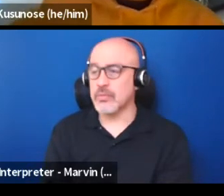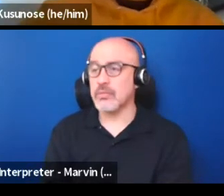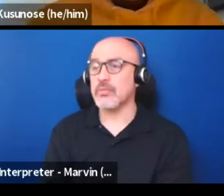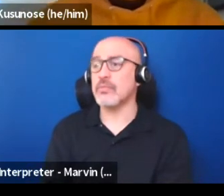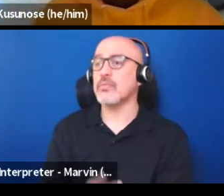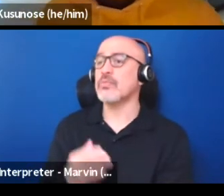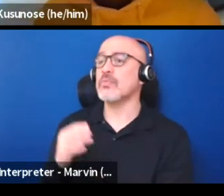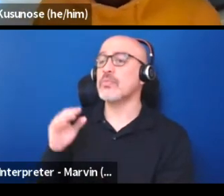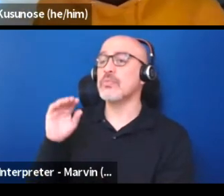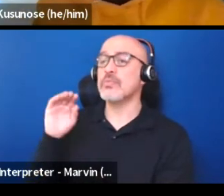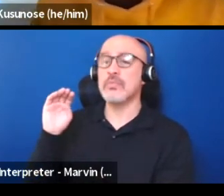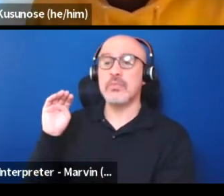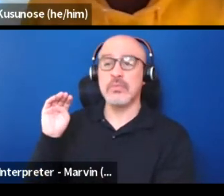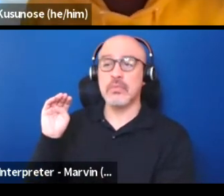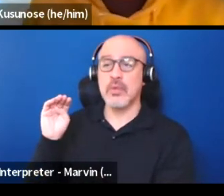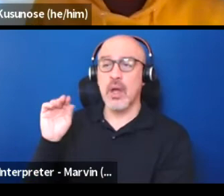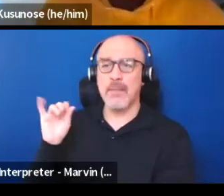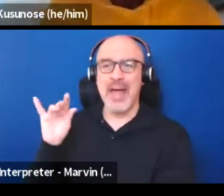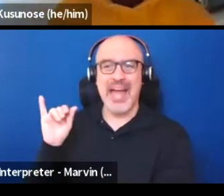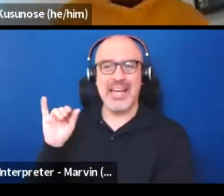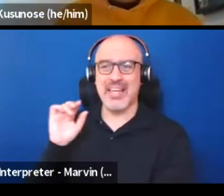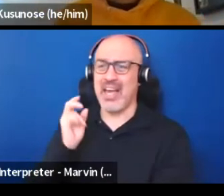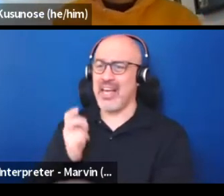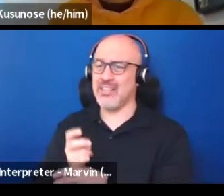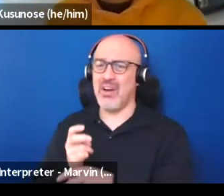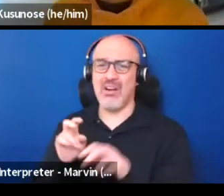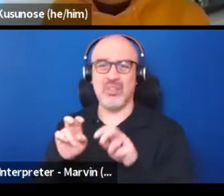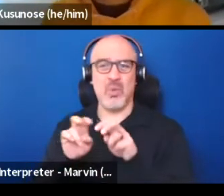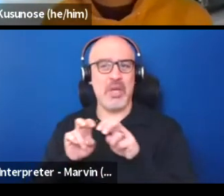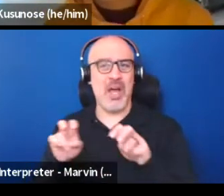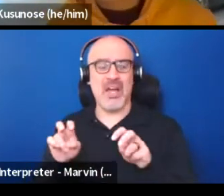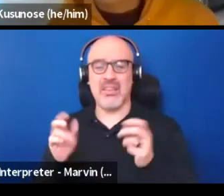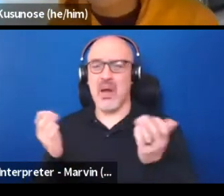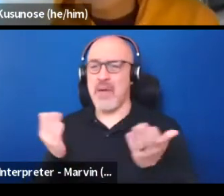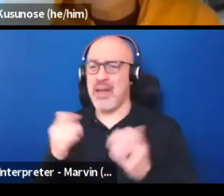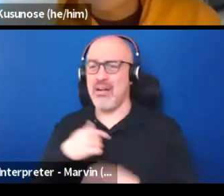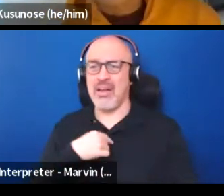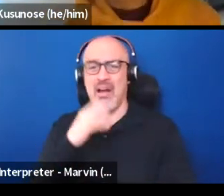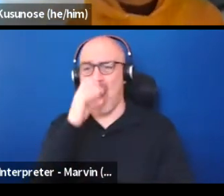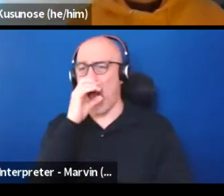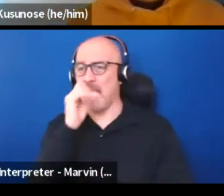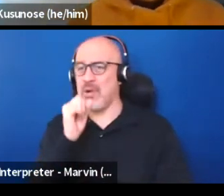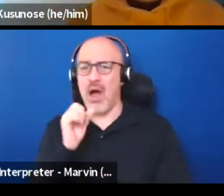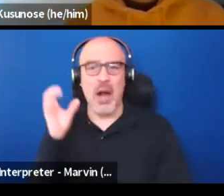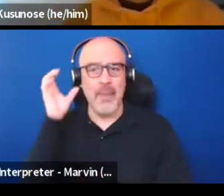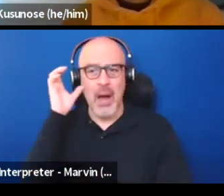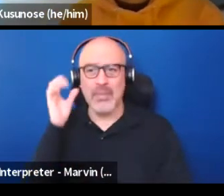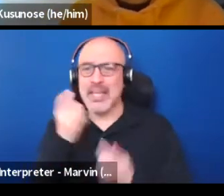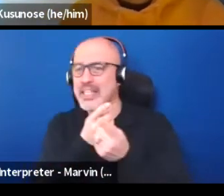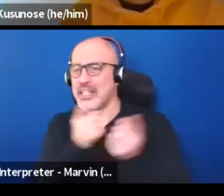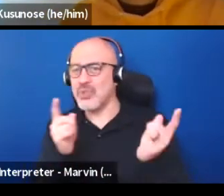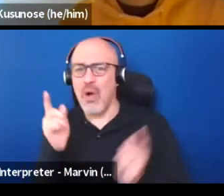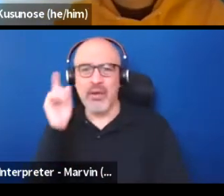It's really hard to be on this panel because as a panelist, I'm just so caught up in just listening to all of you with your smart ideas and inspiring ideas.